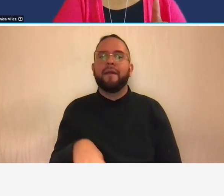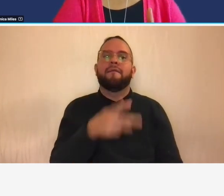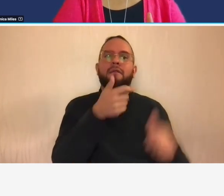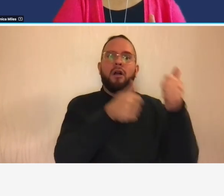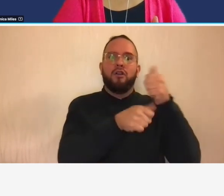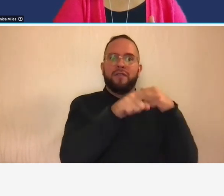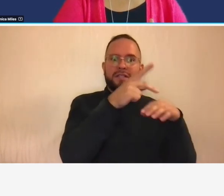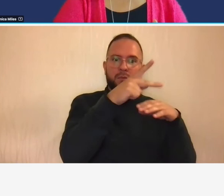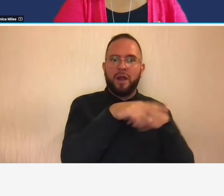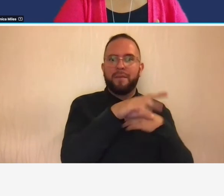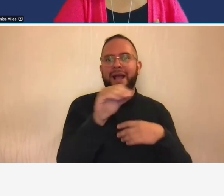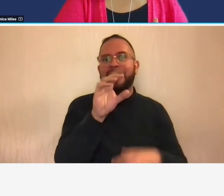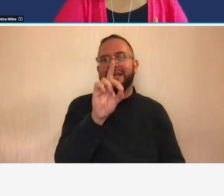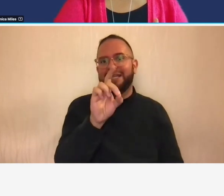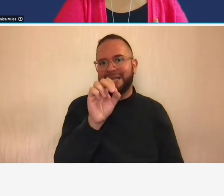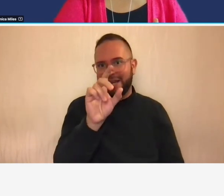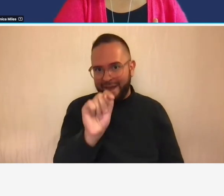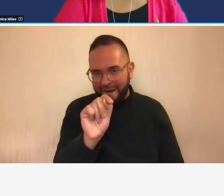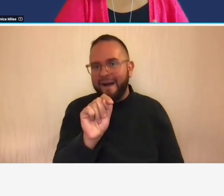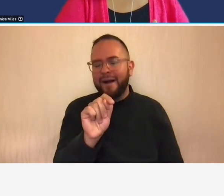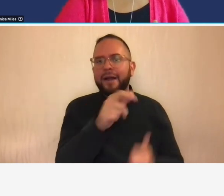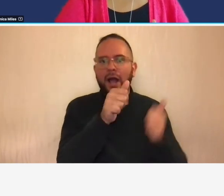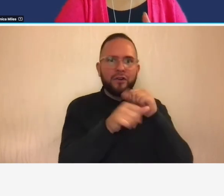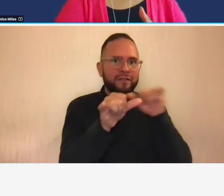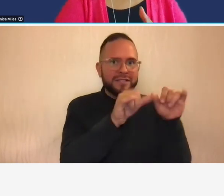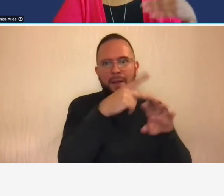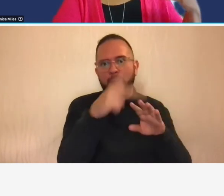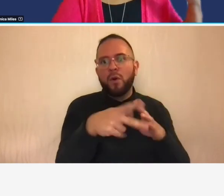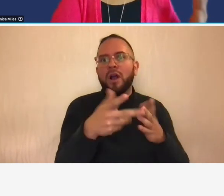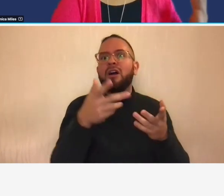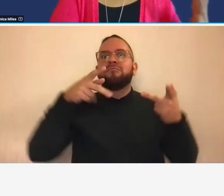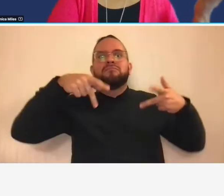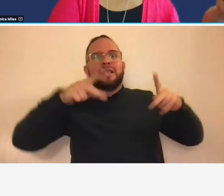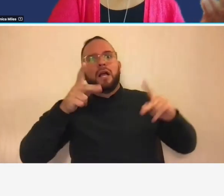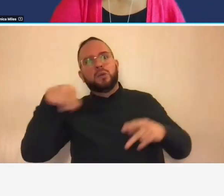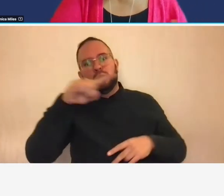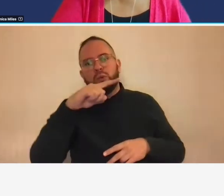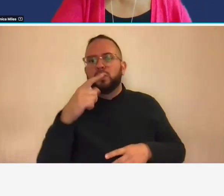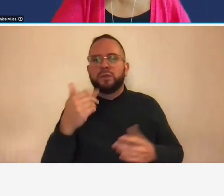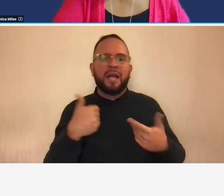under the safe harbor rate pro program allowed you to have some high 175 percent overhead rate